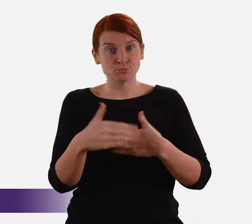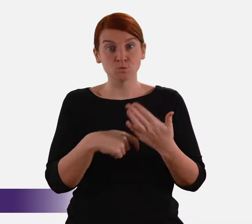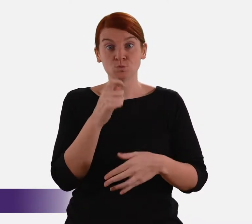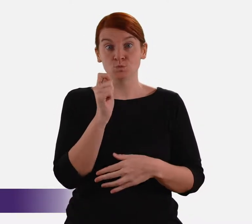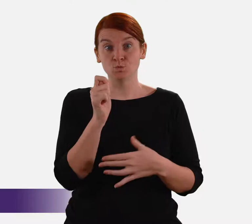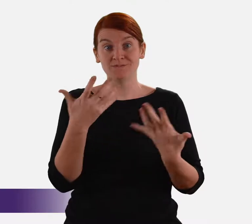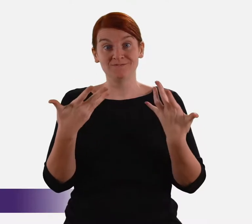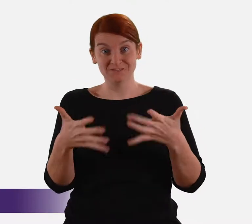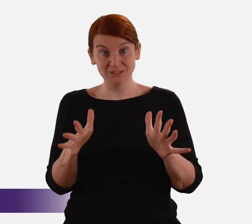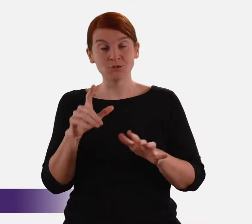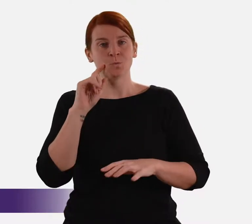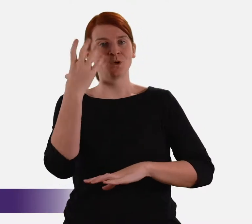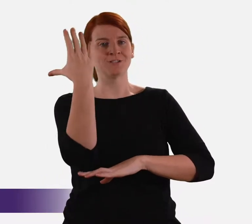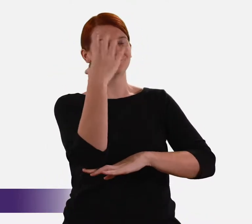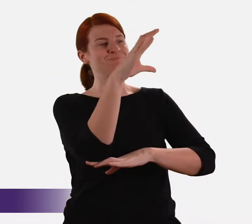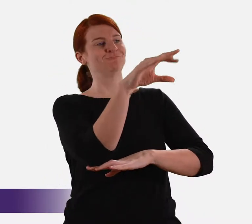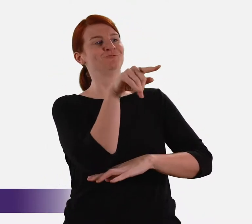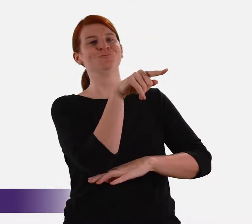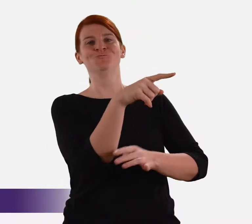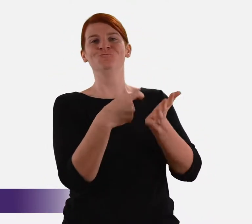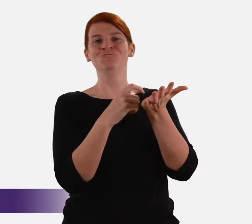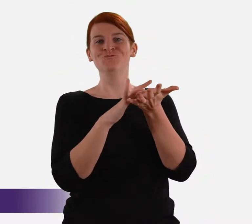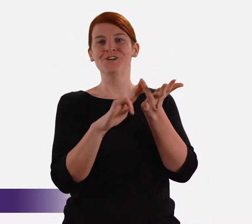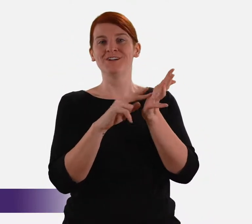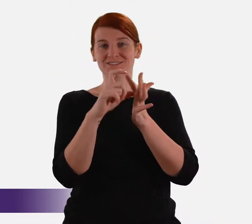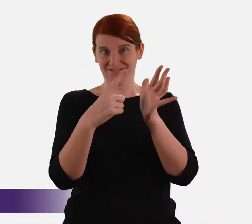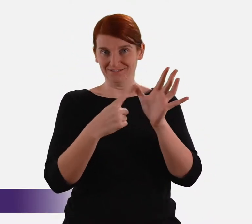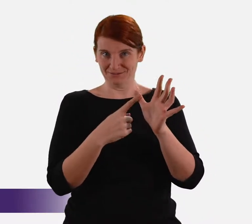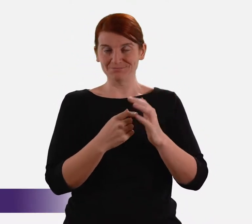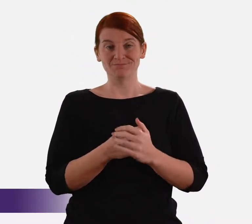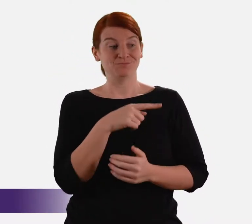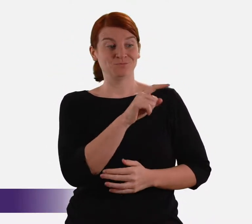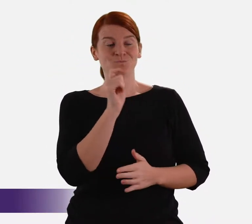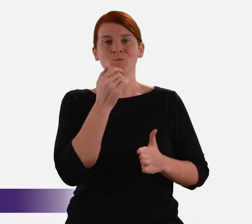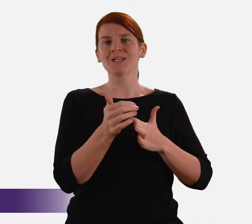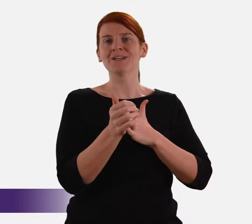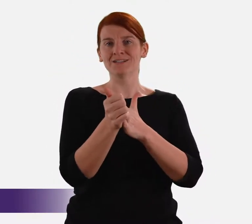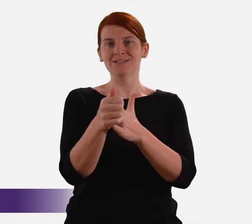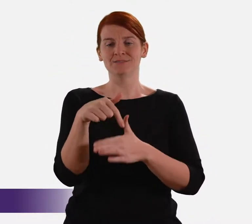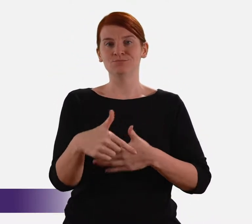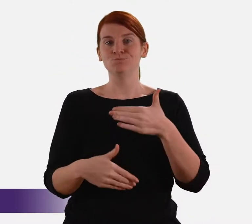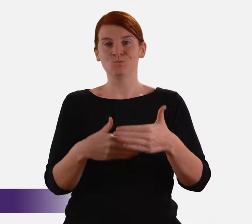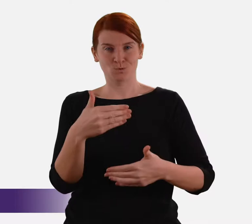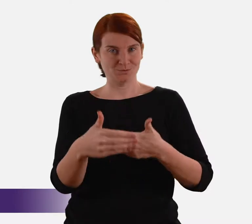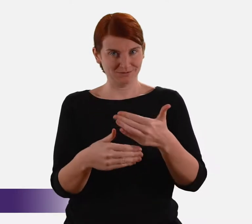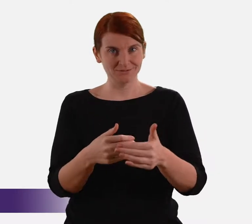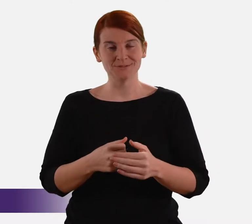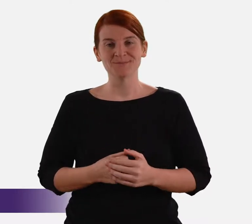Rhonda will conduct the proceedings once I have finished my fleeting moment in the spotlight.